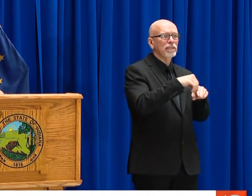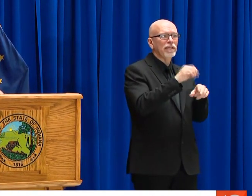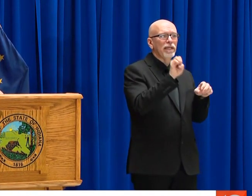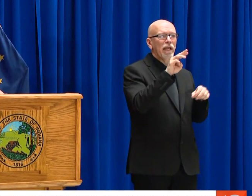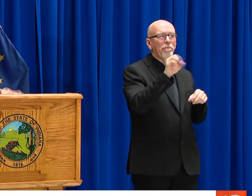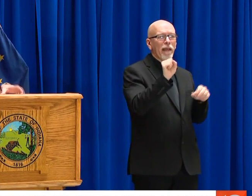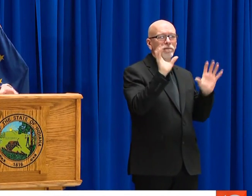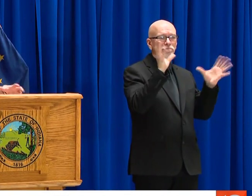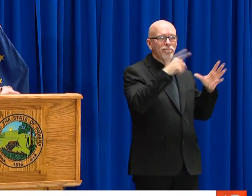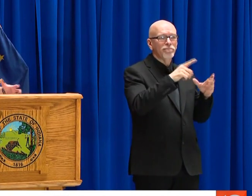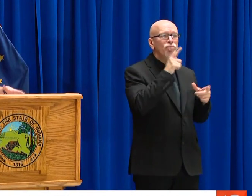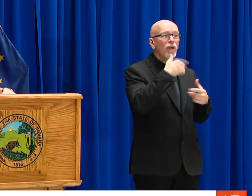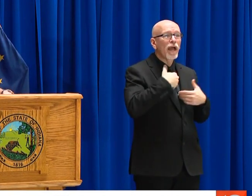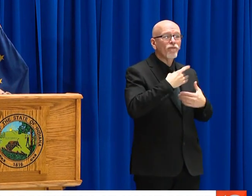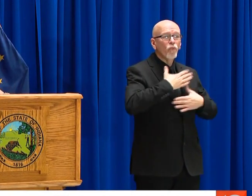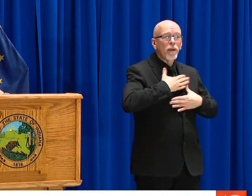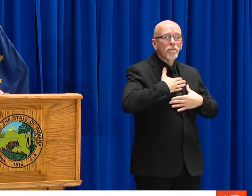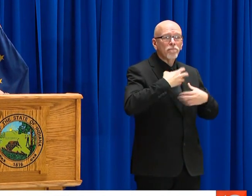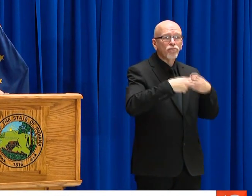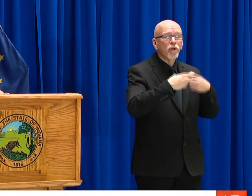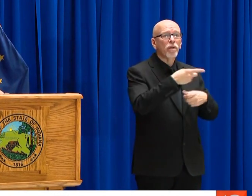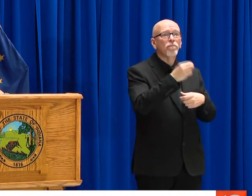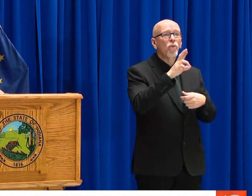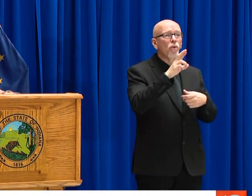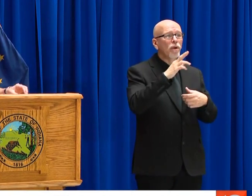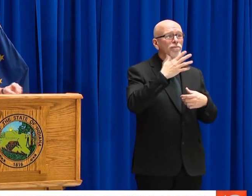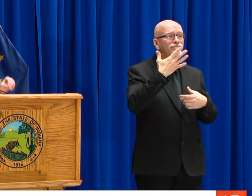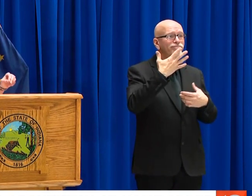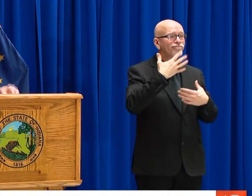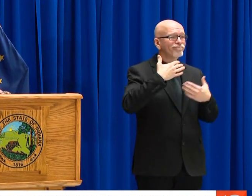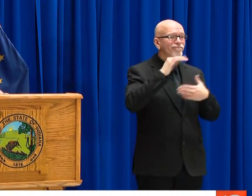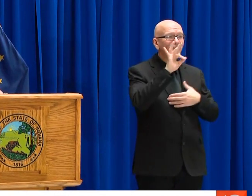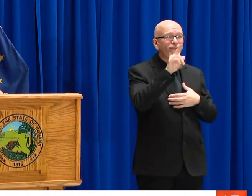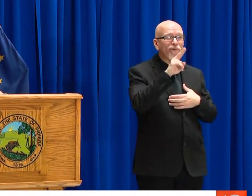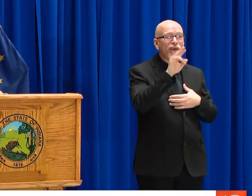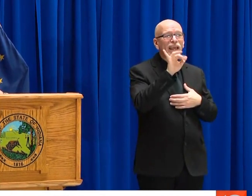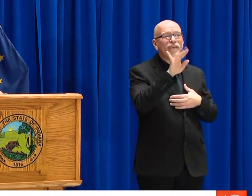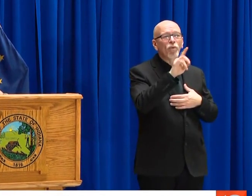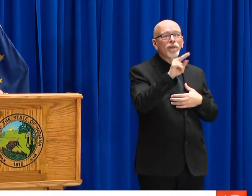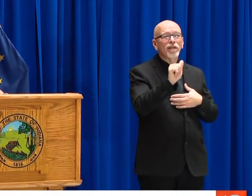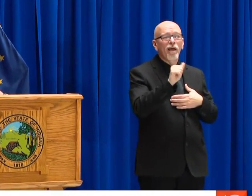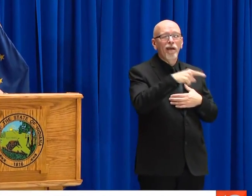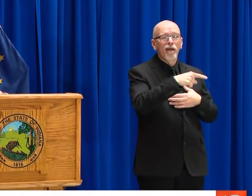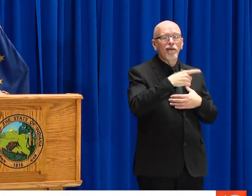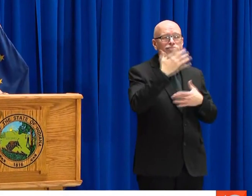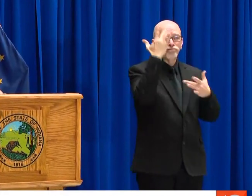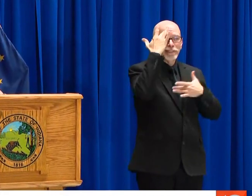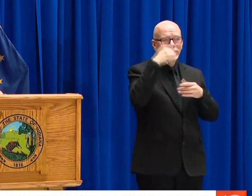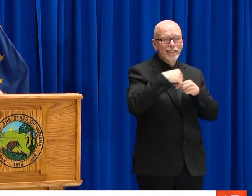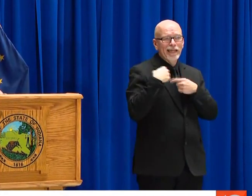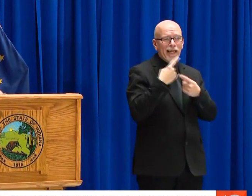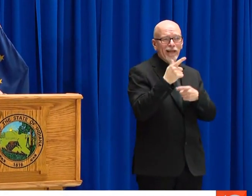ELECTIVE SURGERIES, WE'VE SEEN A DECLINE IN SOME ADMISSIONS. WE ARE SEEING A LITTLE UPTICK OF